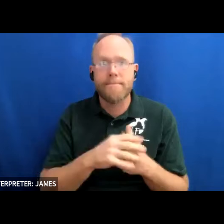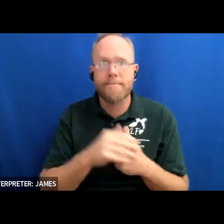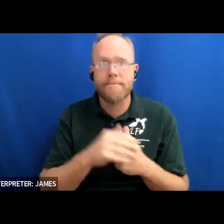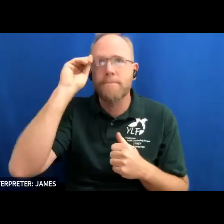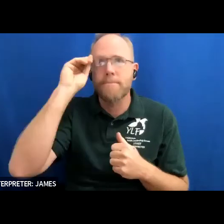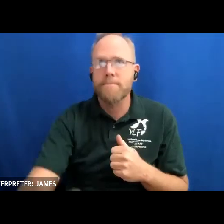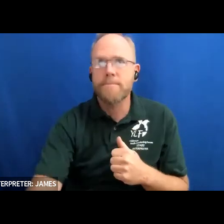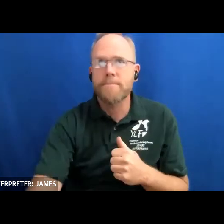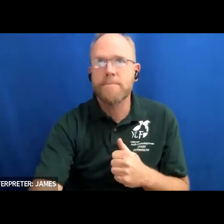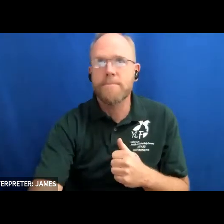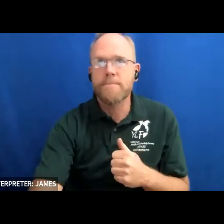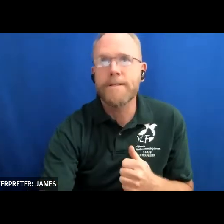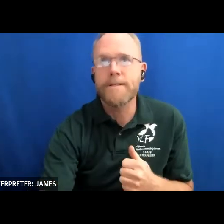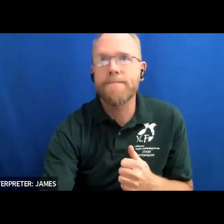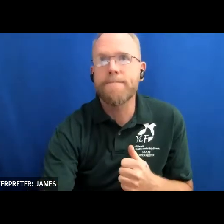recognizing barriers and discrimination